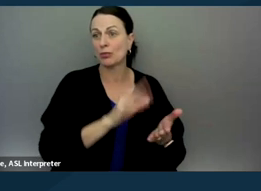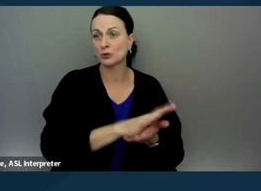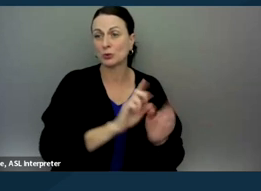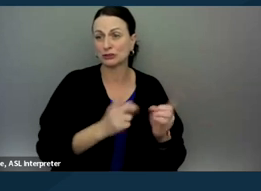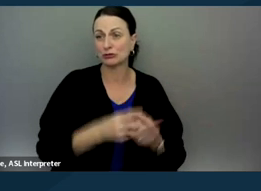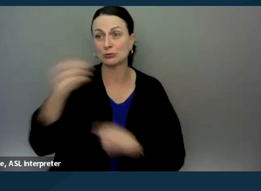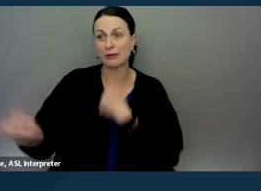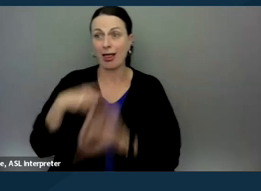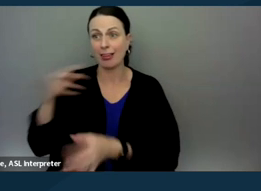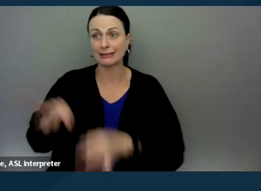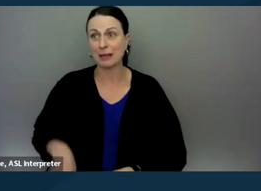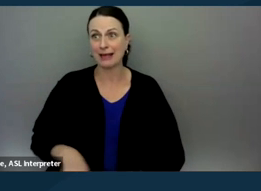Can we go to the next slide please?